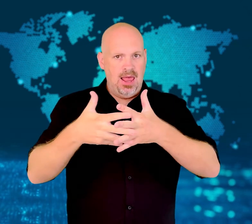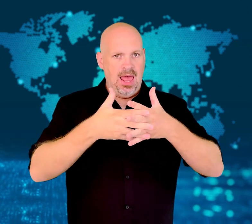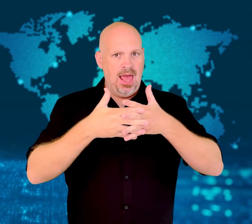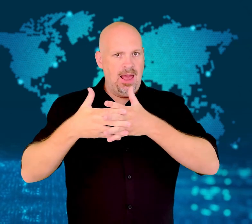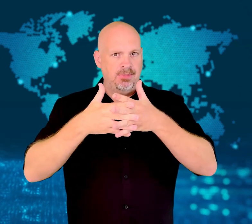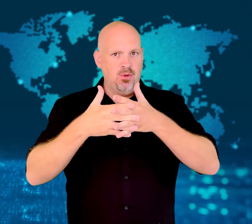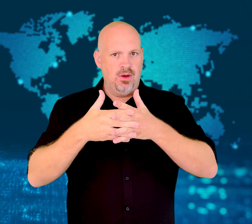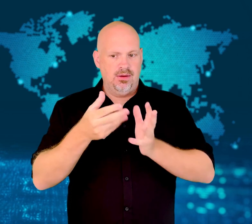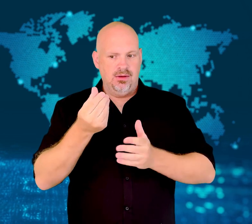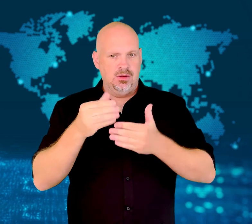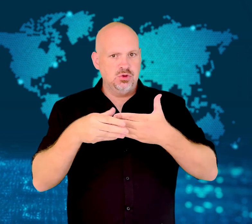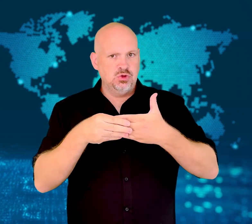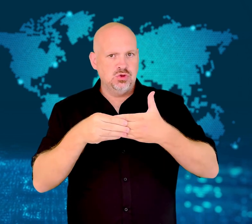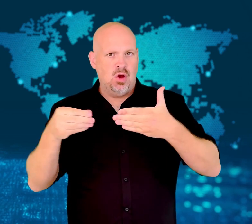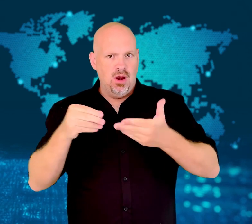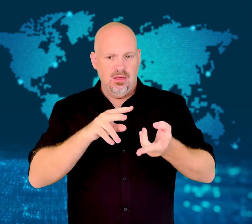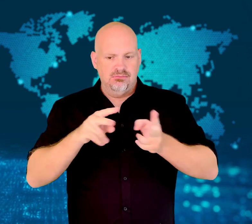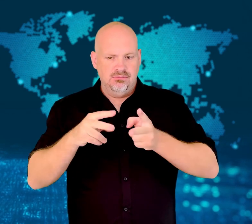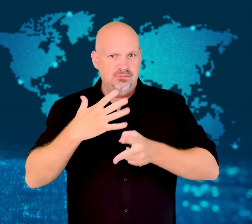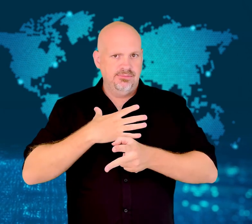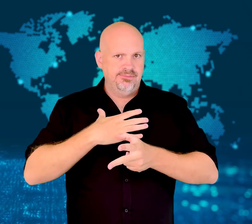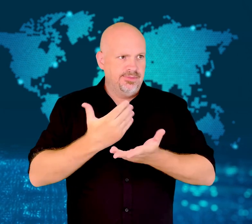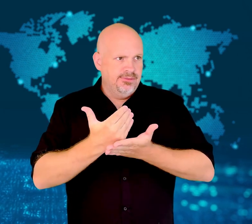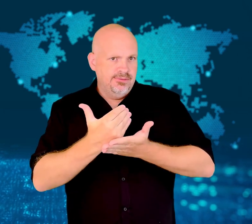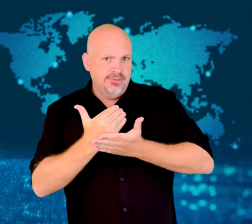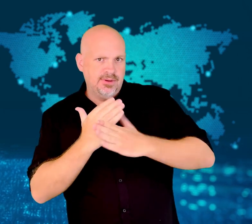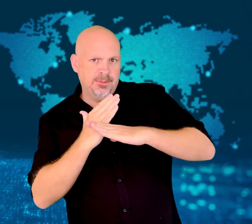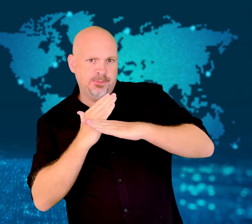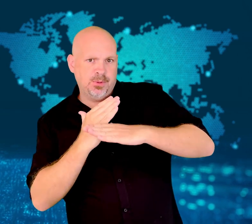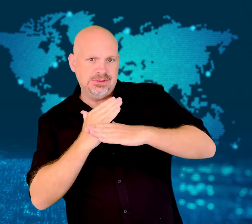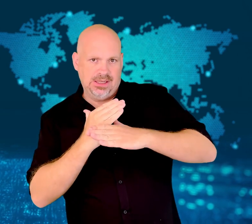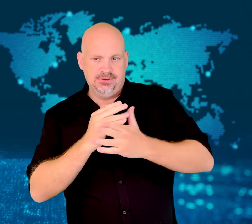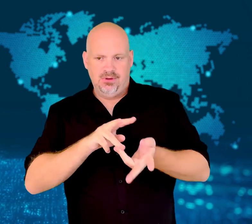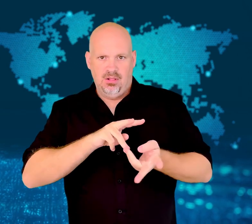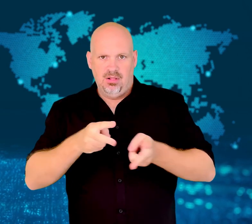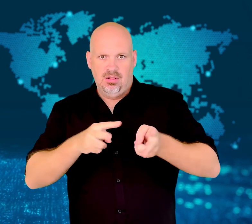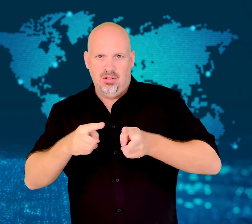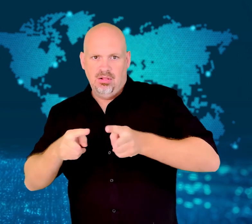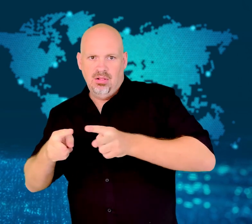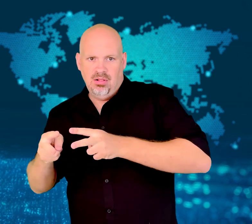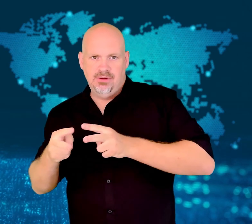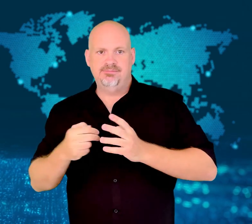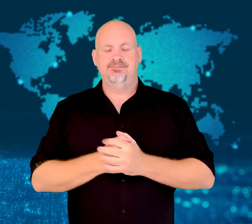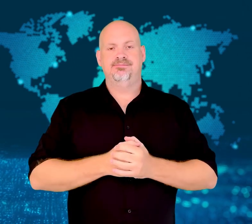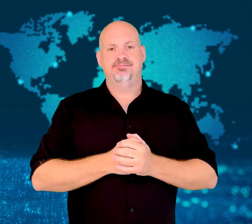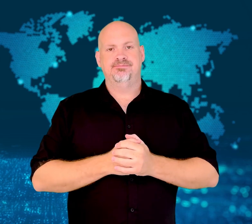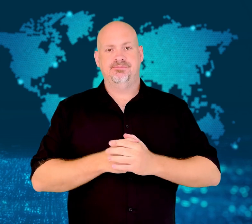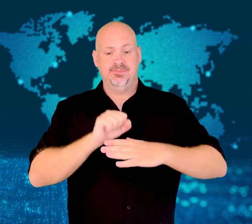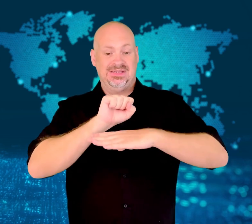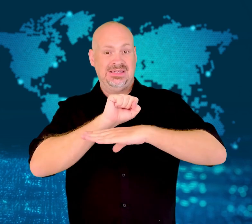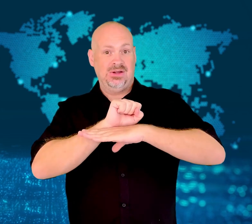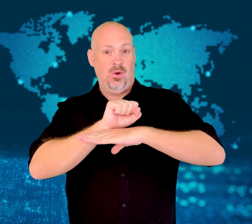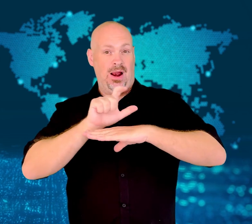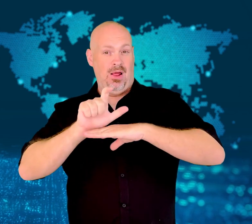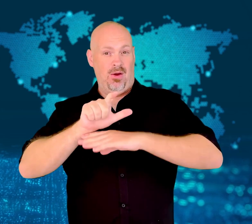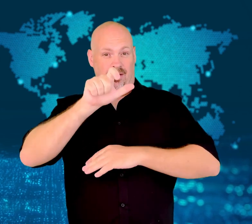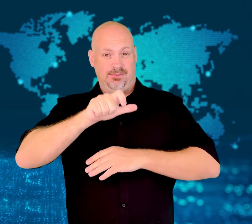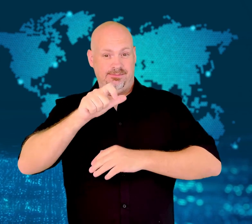to US dollars to protect themselves.